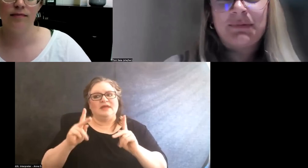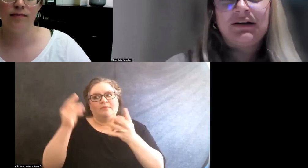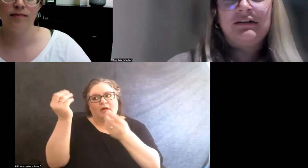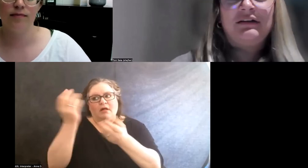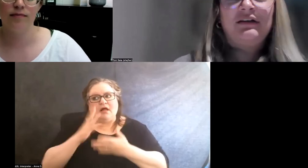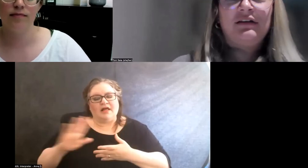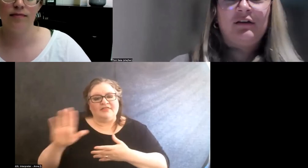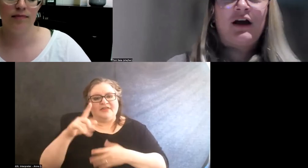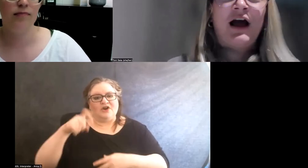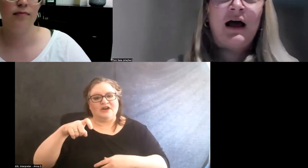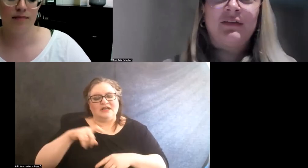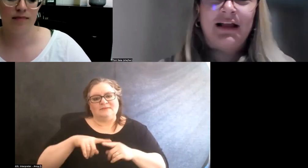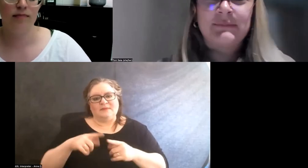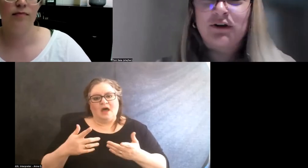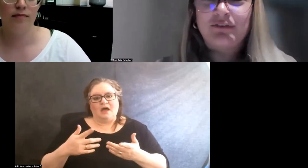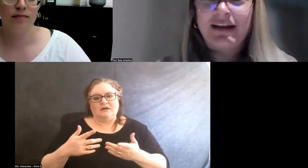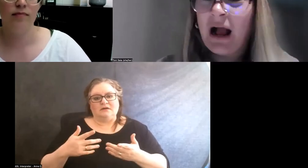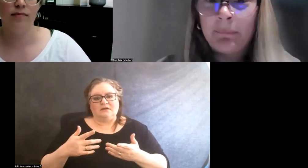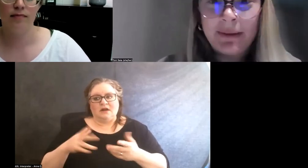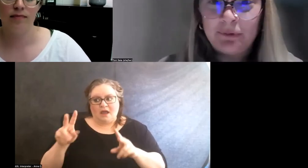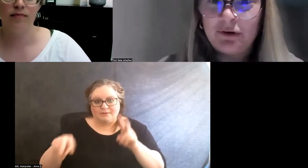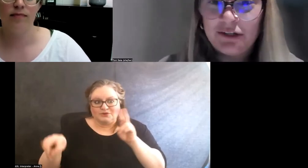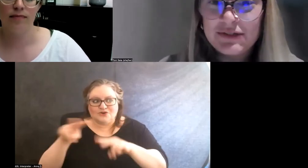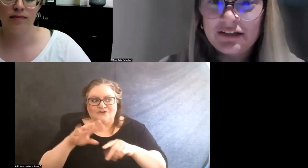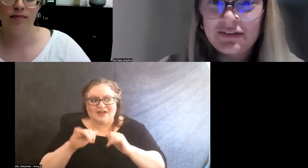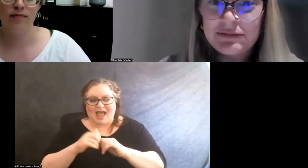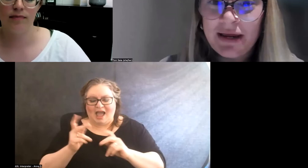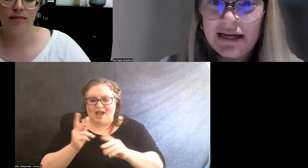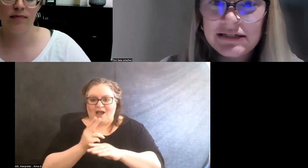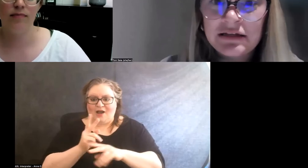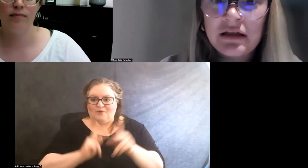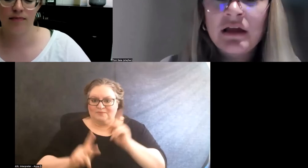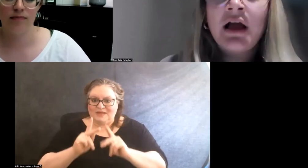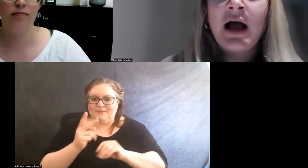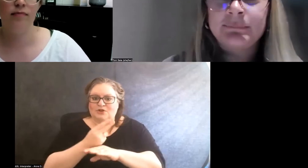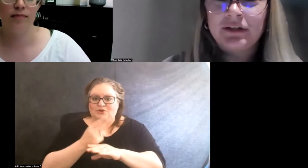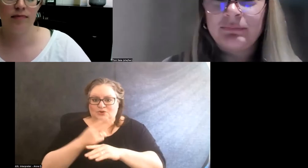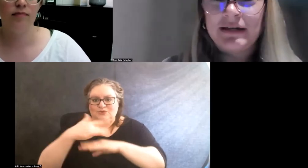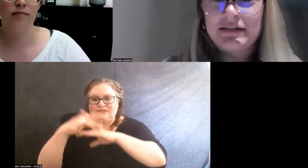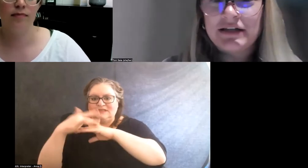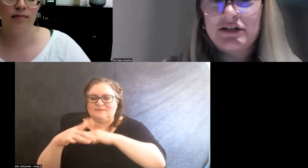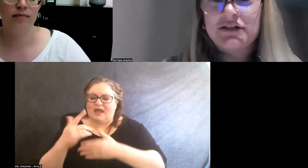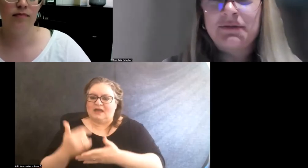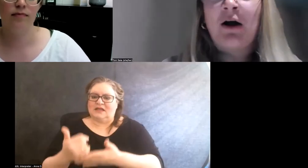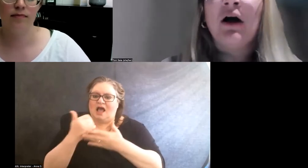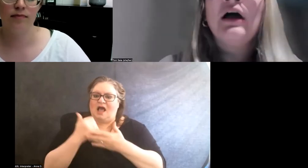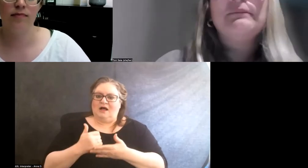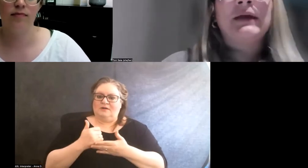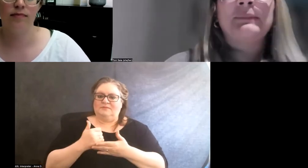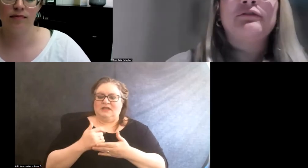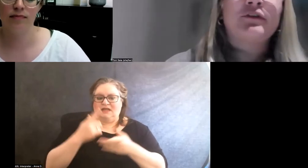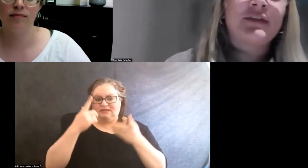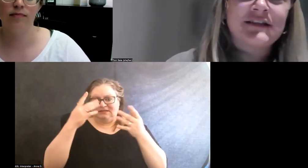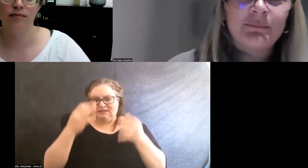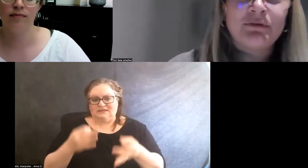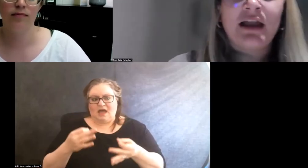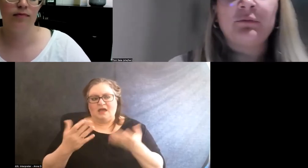but like observing how people are using the space helped us make decisions about maybe for this type of event,